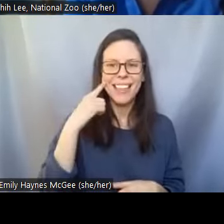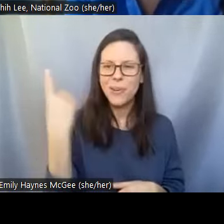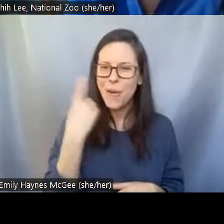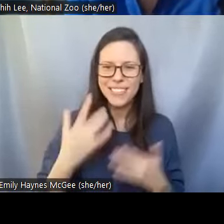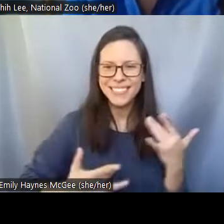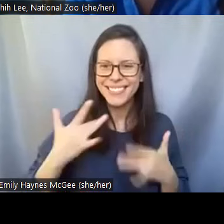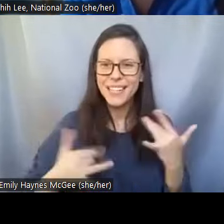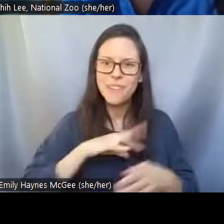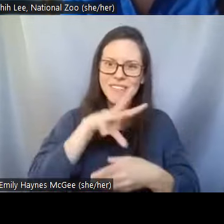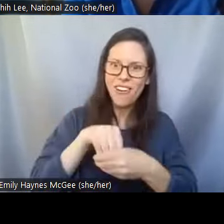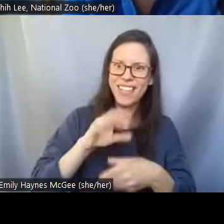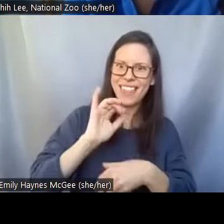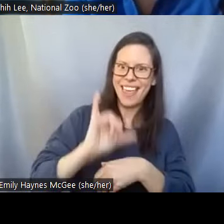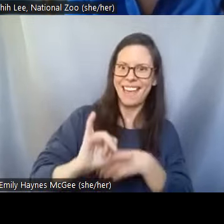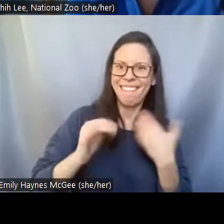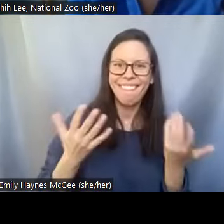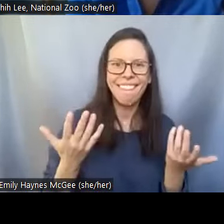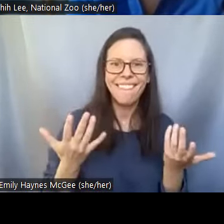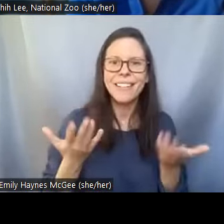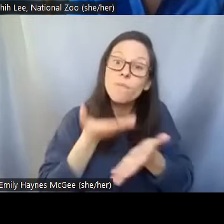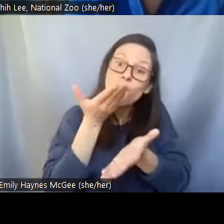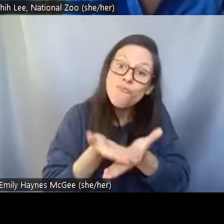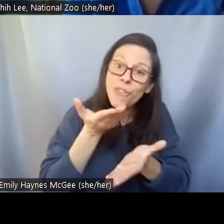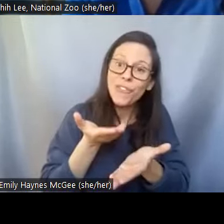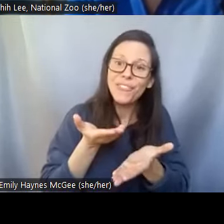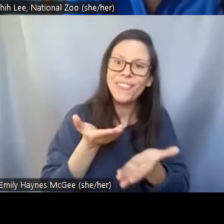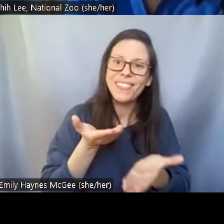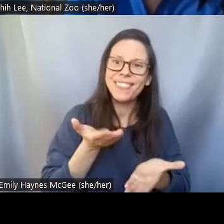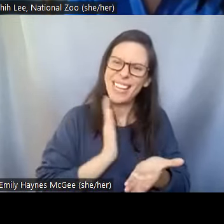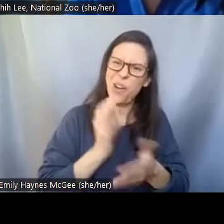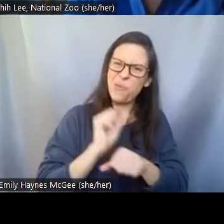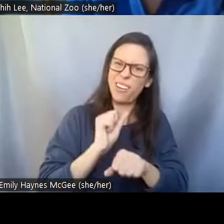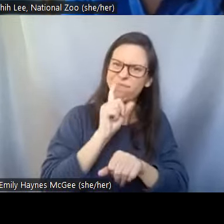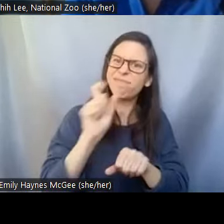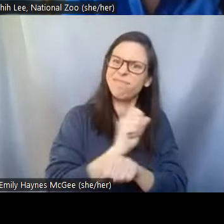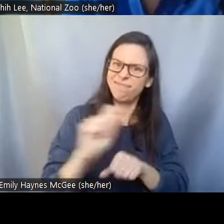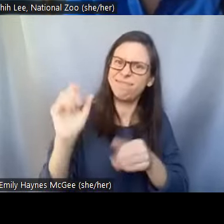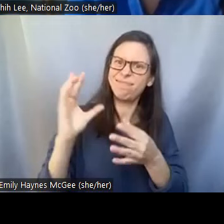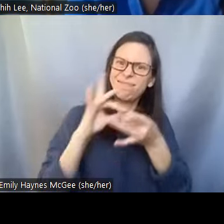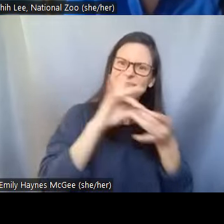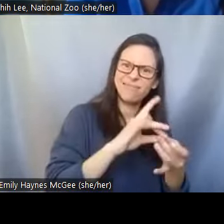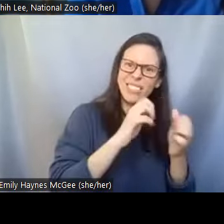because it's a proof that our work is really linked with all these species that we're trying to save.